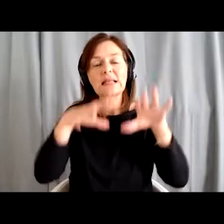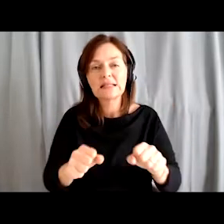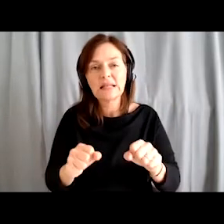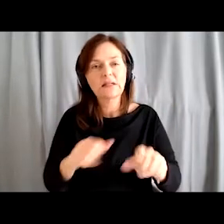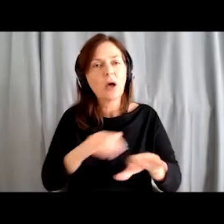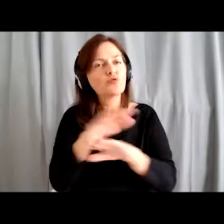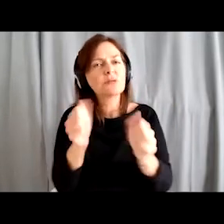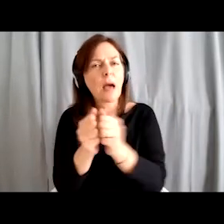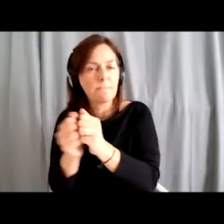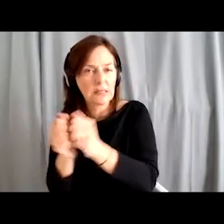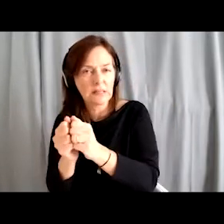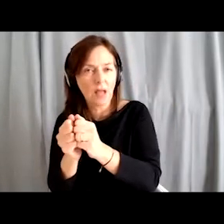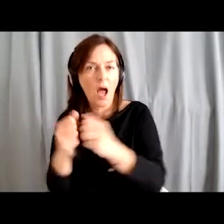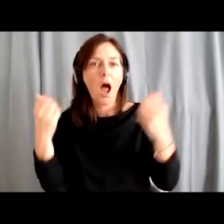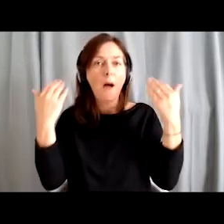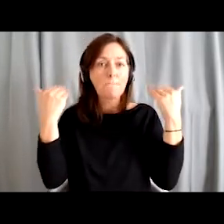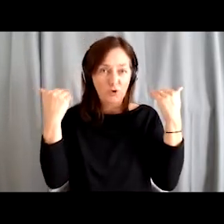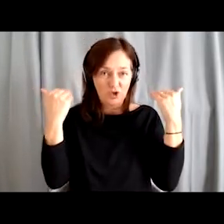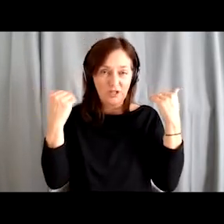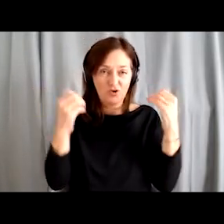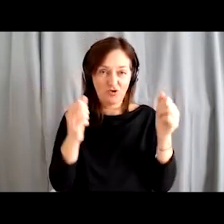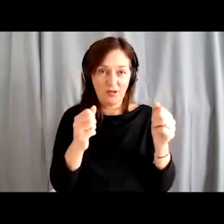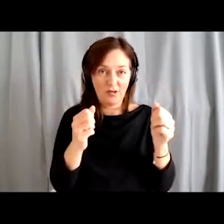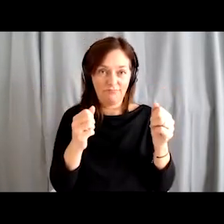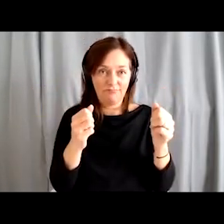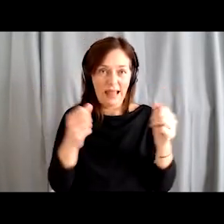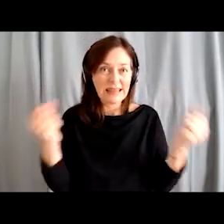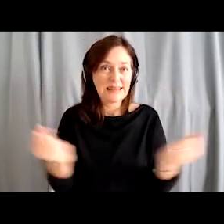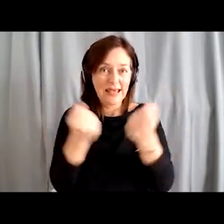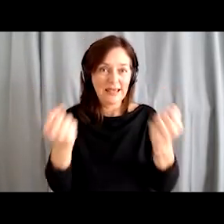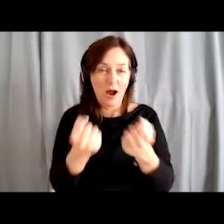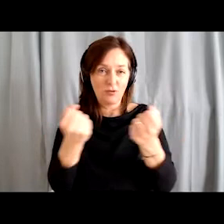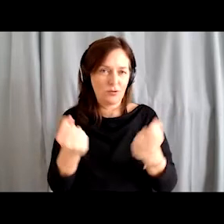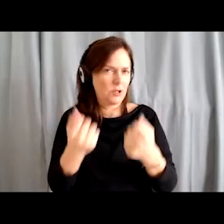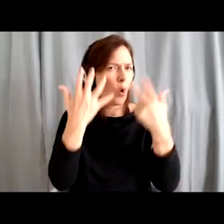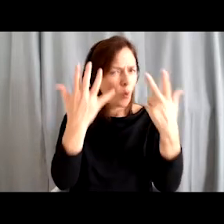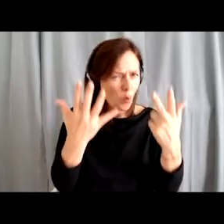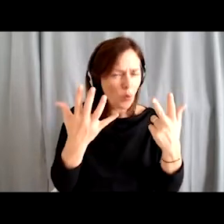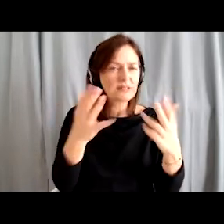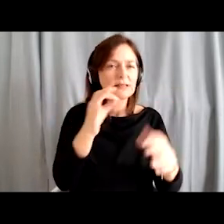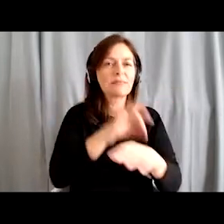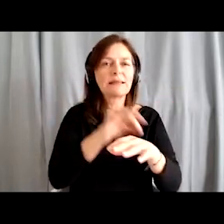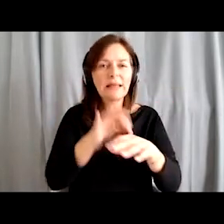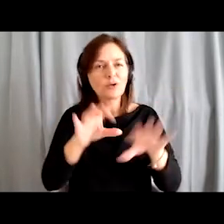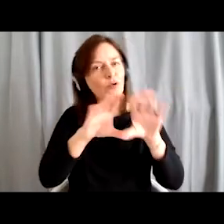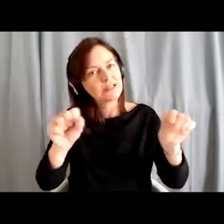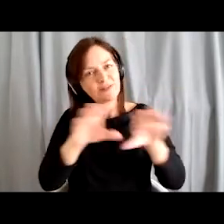which we carry out every year, all eight weeks of summer holidays from 8 in the morning